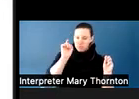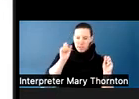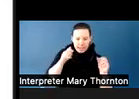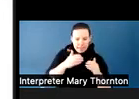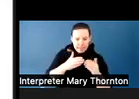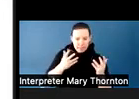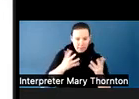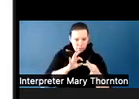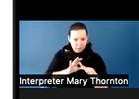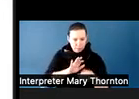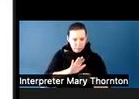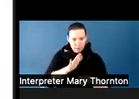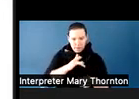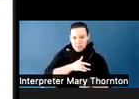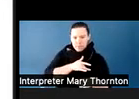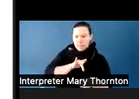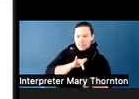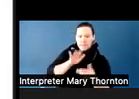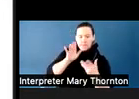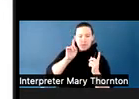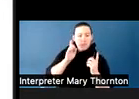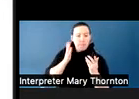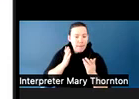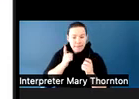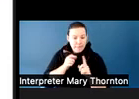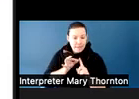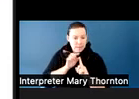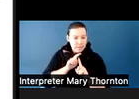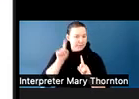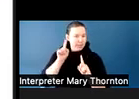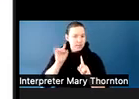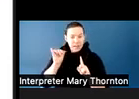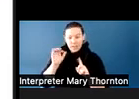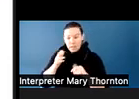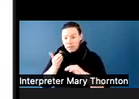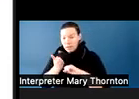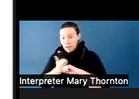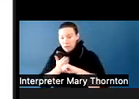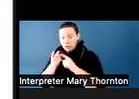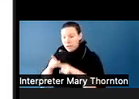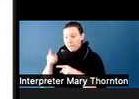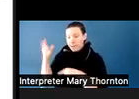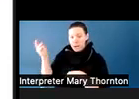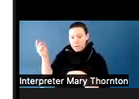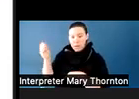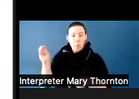Maybe there's construction today and that's different. Or maybe somebody burned popcorn in the faculty lounge upstairs,